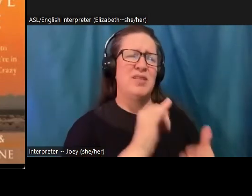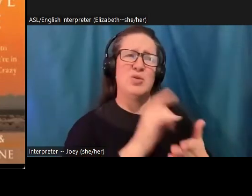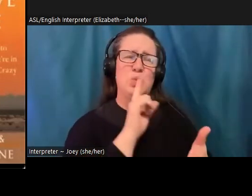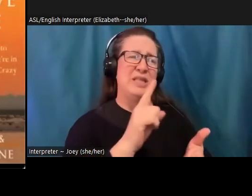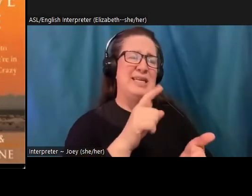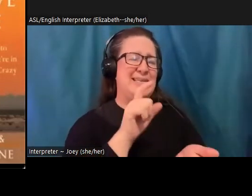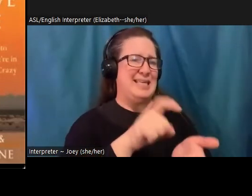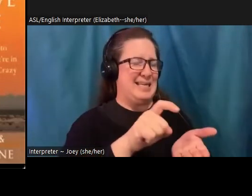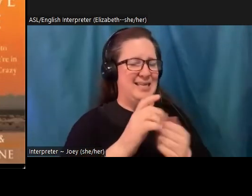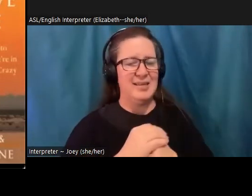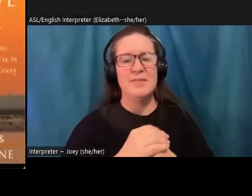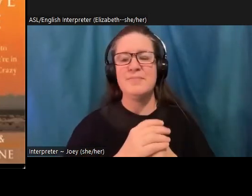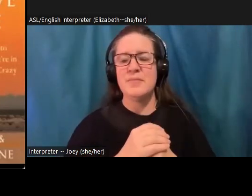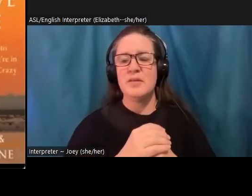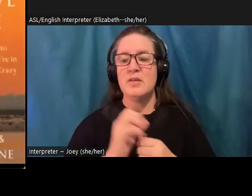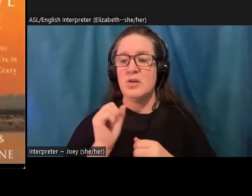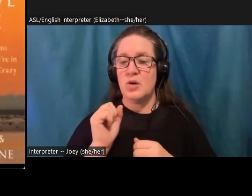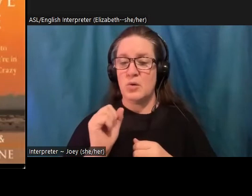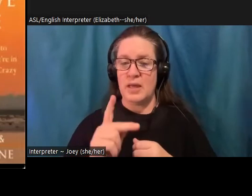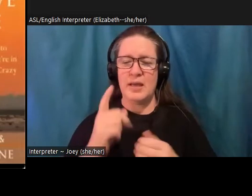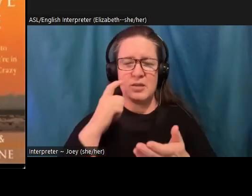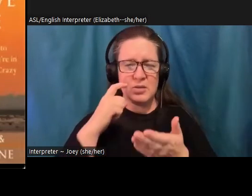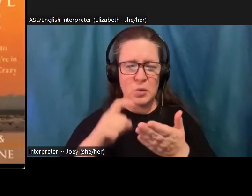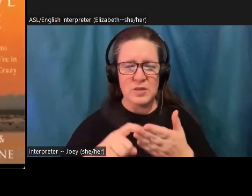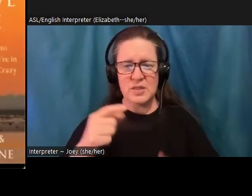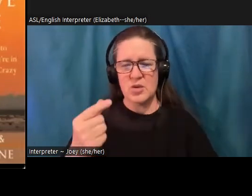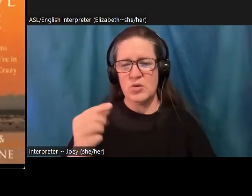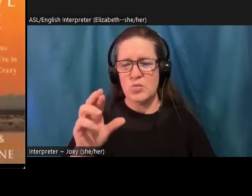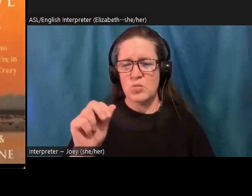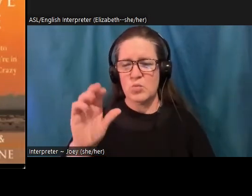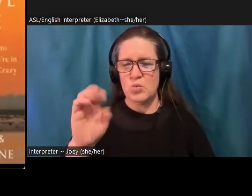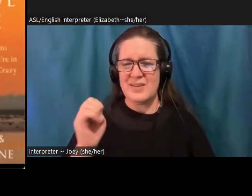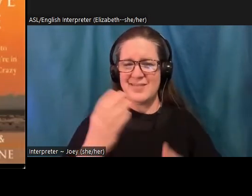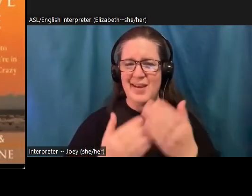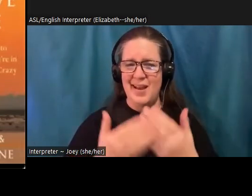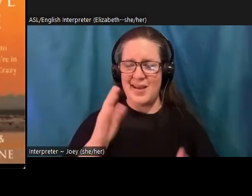Awesome. I think we'll go to Grace has their hand up next. And then we have a question in the chat from Kailyn that we'll go to.